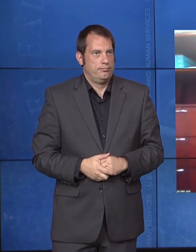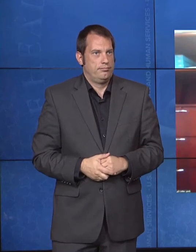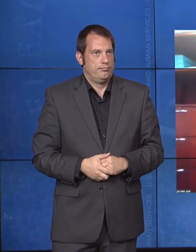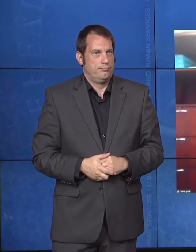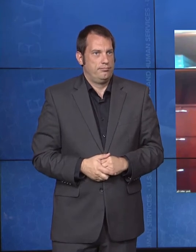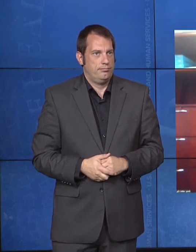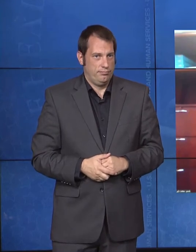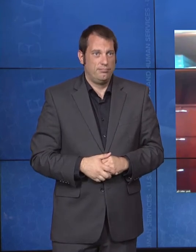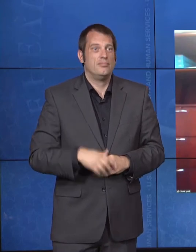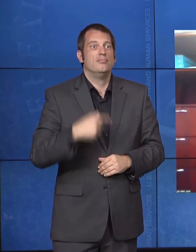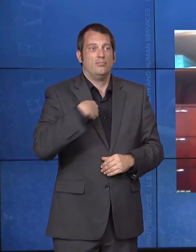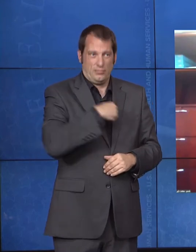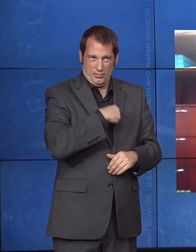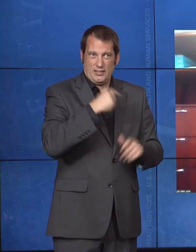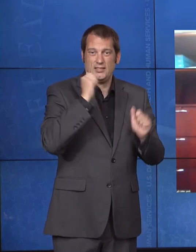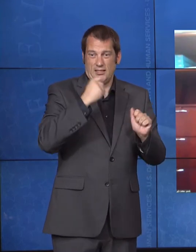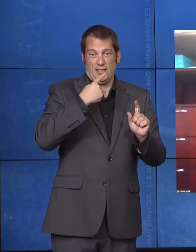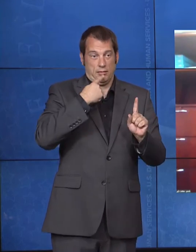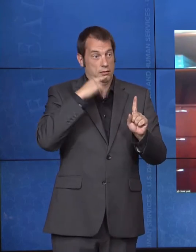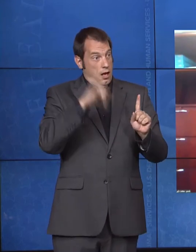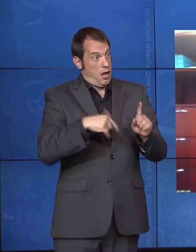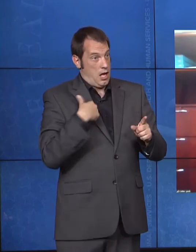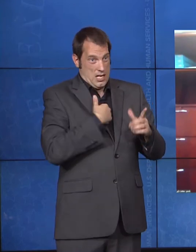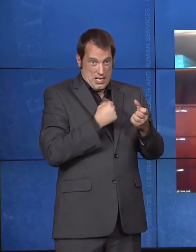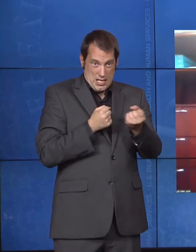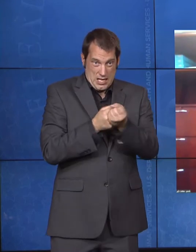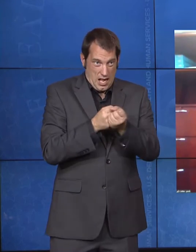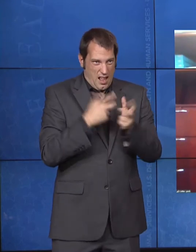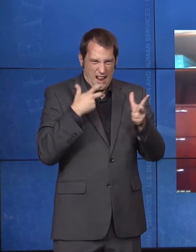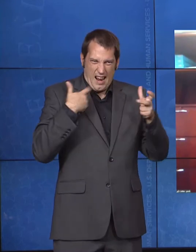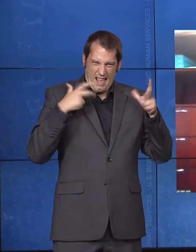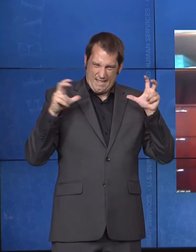of American families, including those living with disabilities.